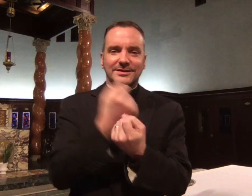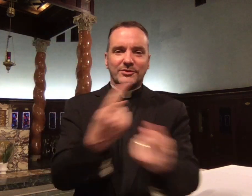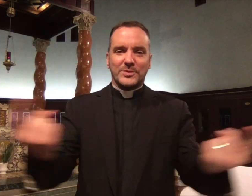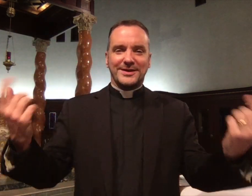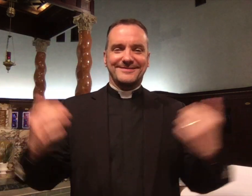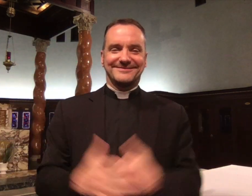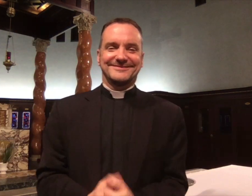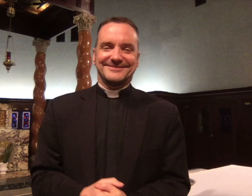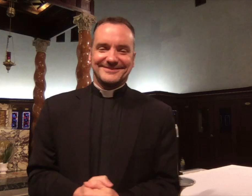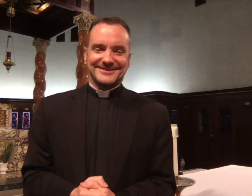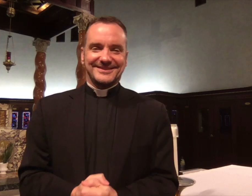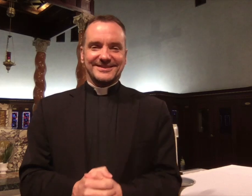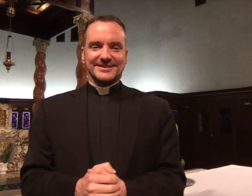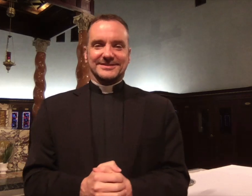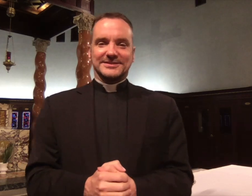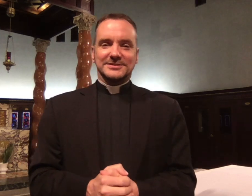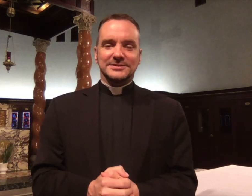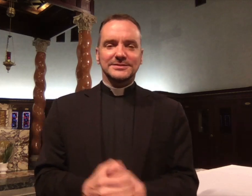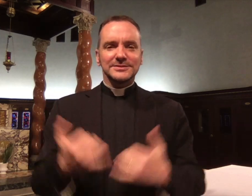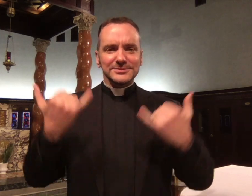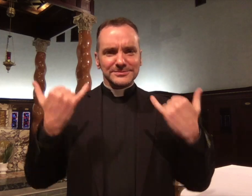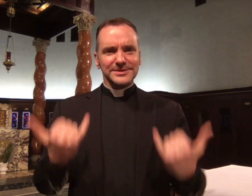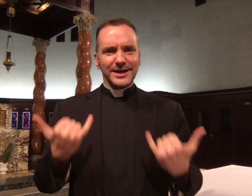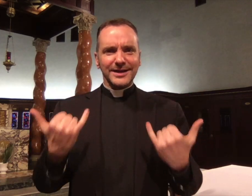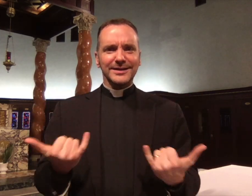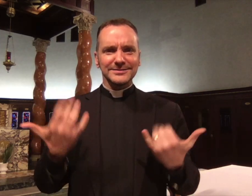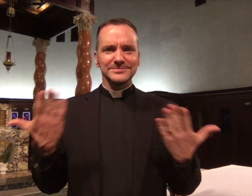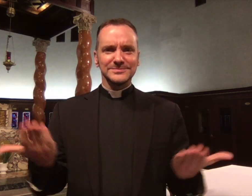Good morning, everyone.